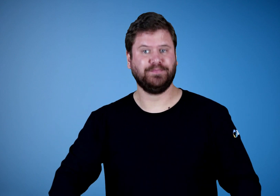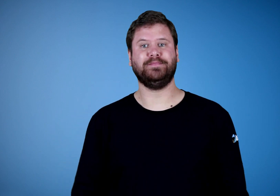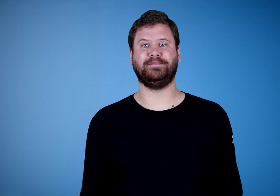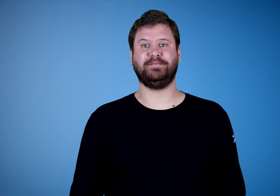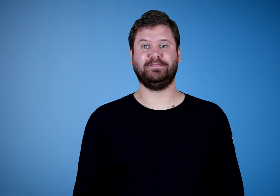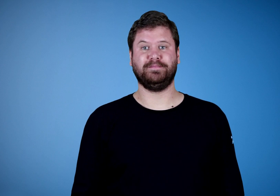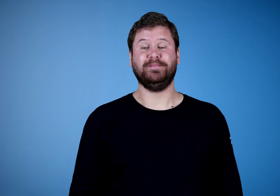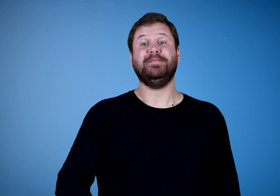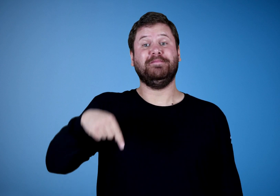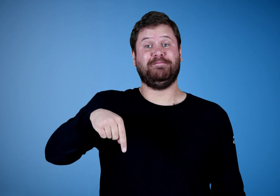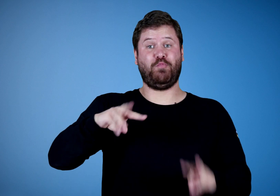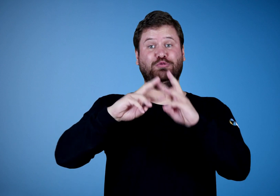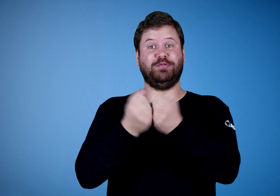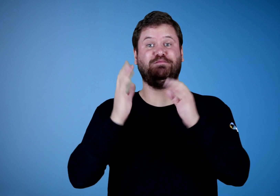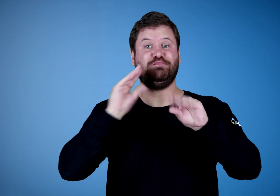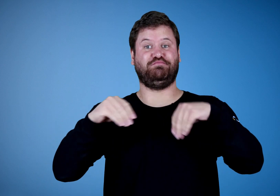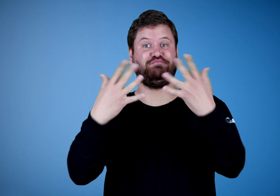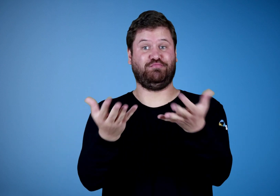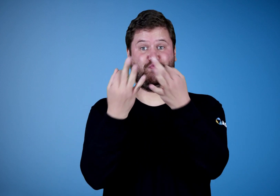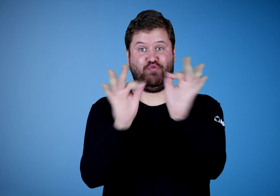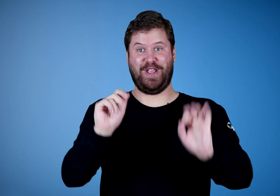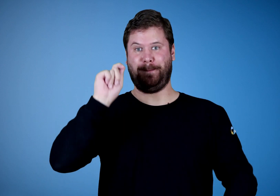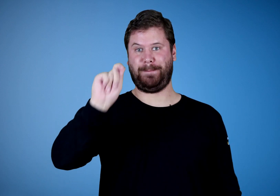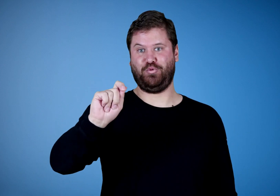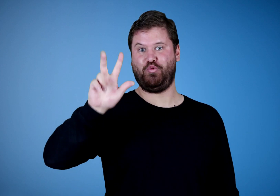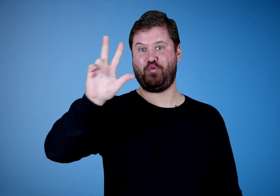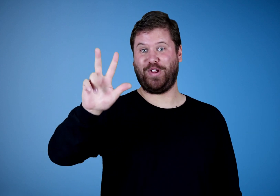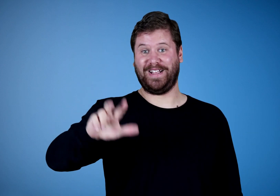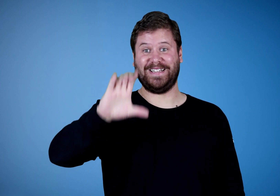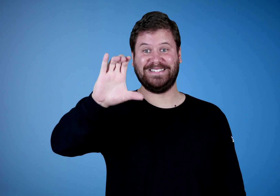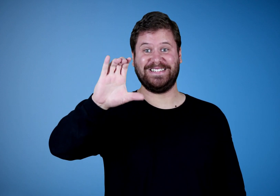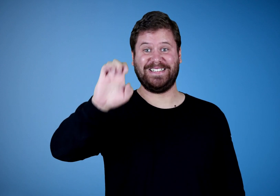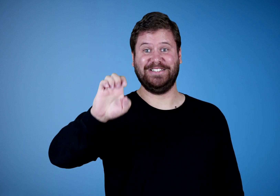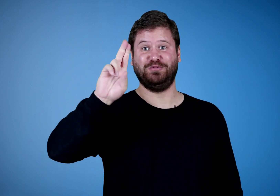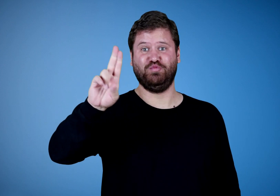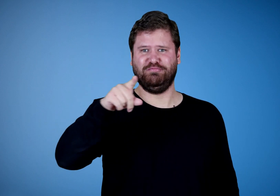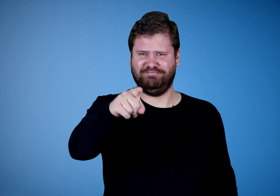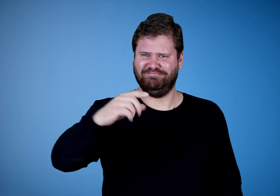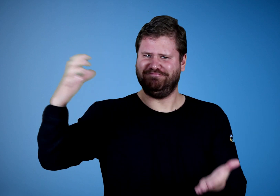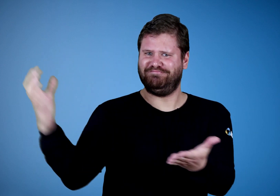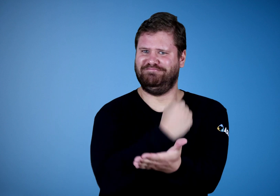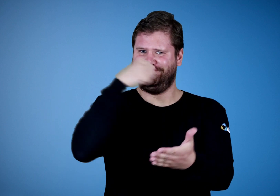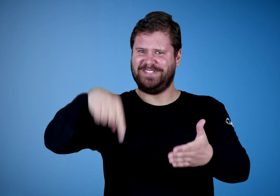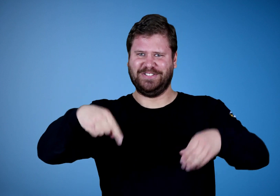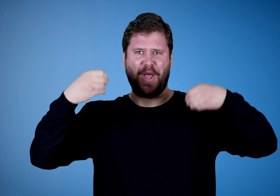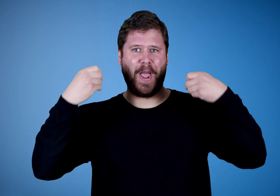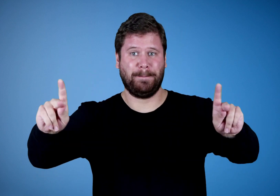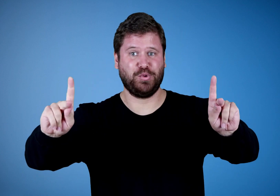This workshop will provide FREE .3 CEUs! Don't miss this opportunity!